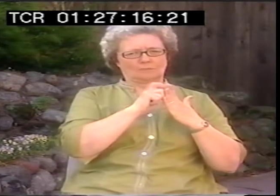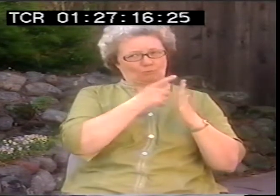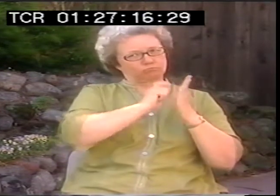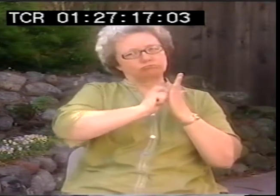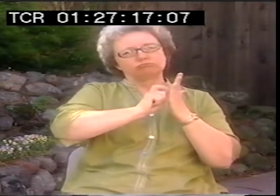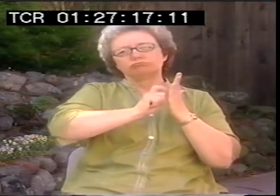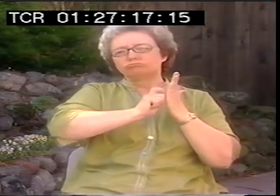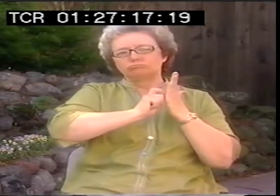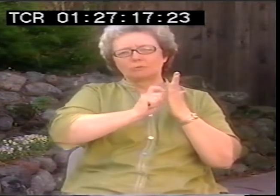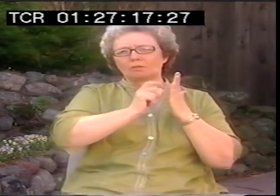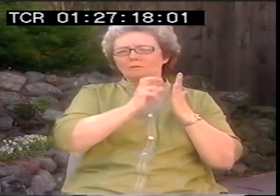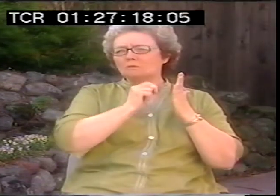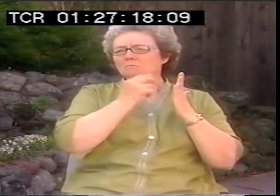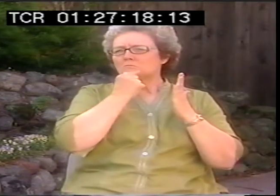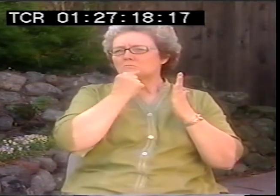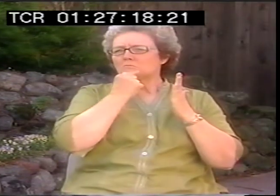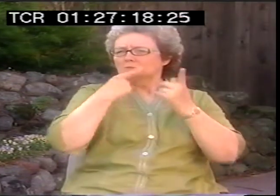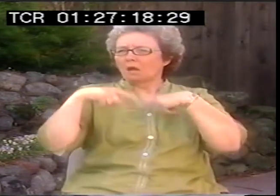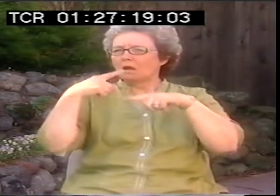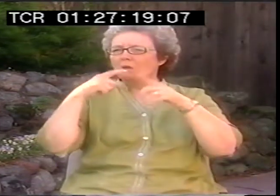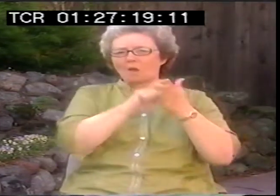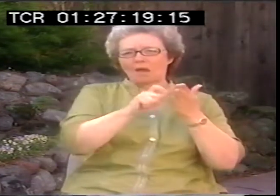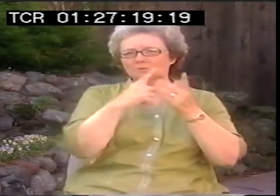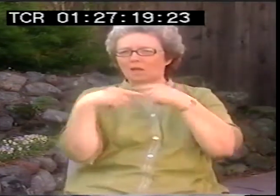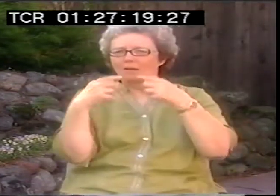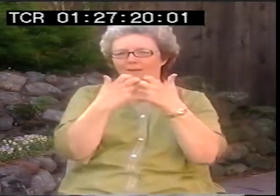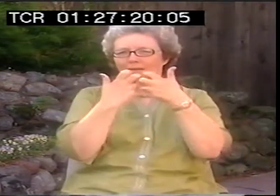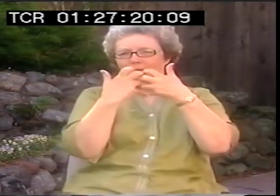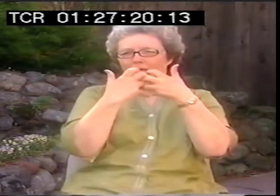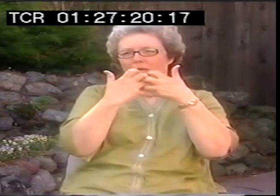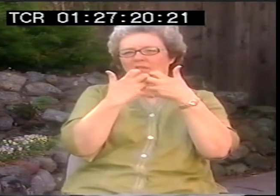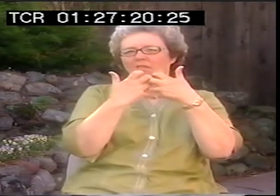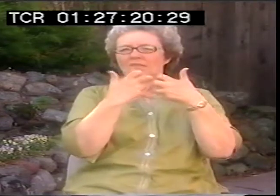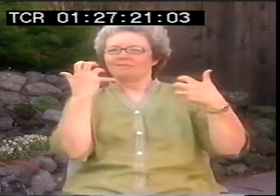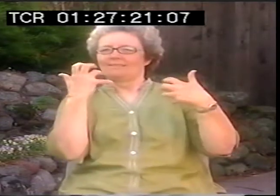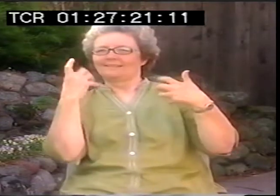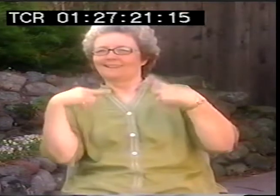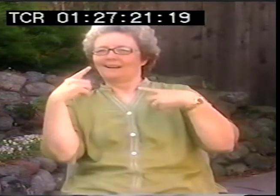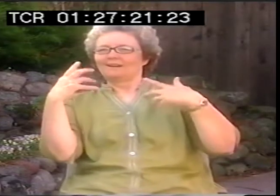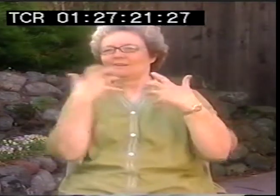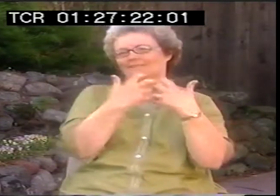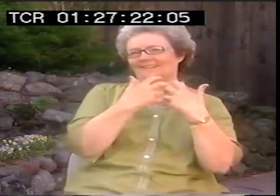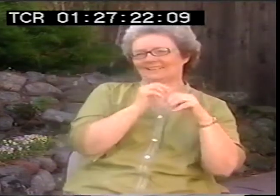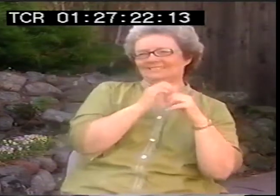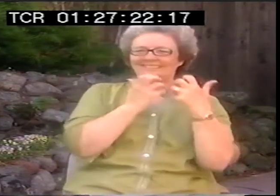both of them doing experimental work. People tended to write things first, and then